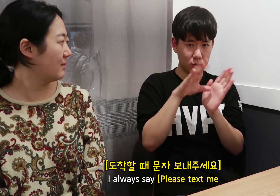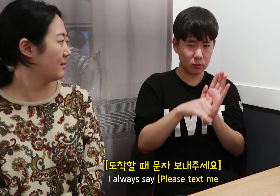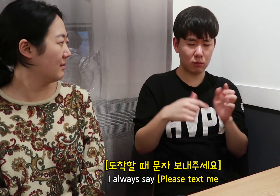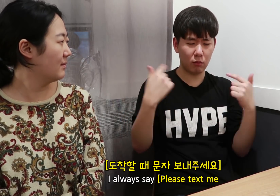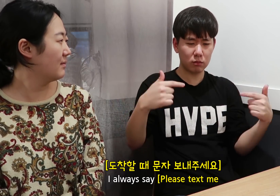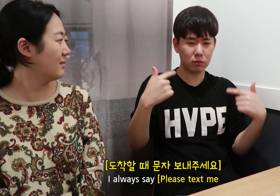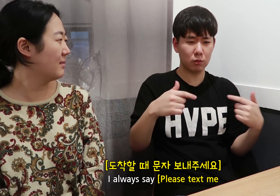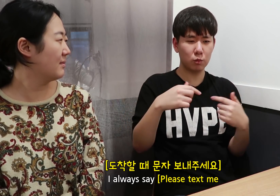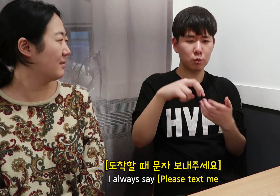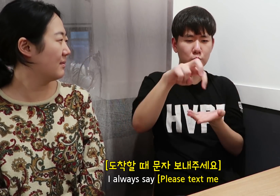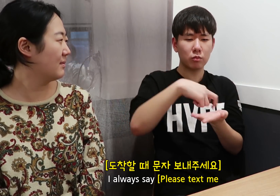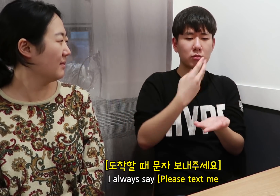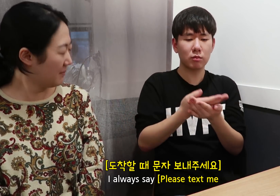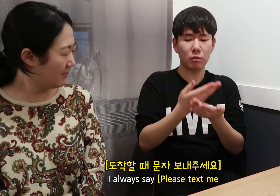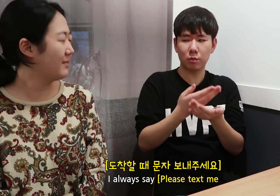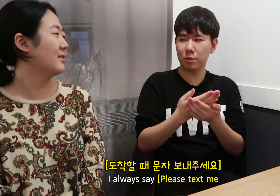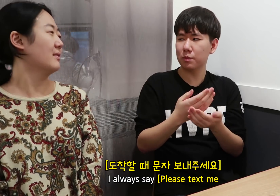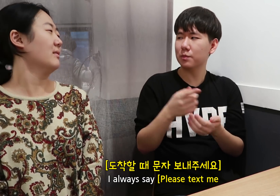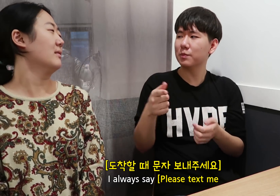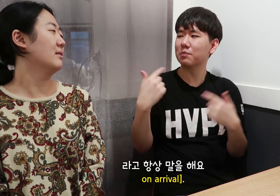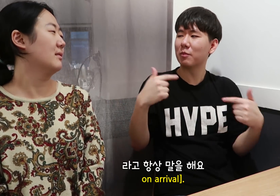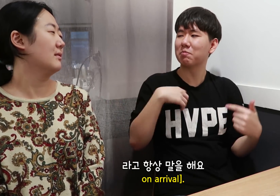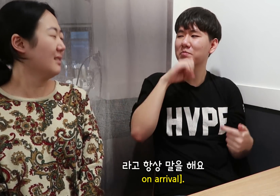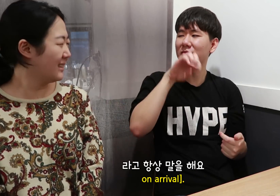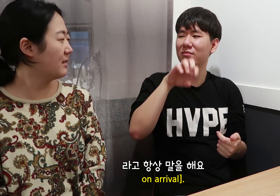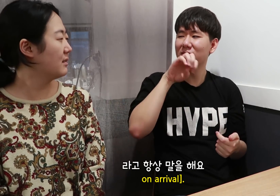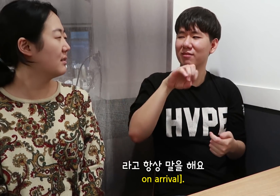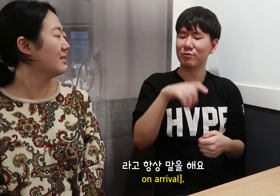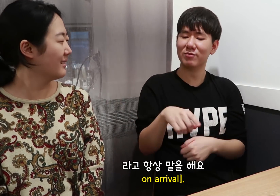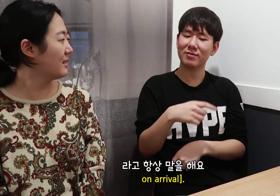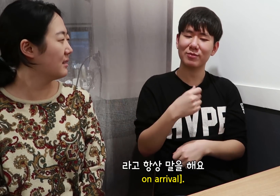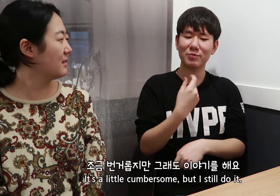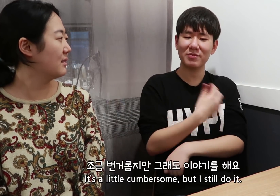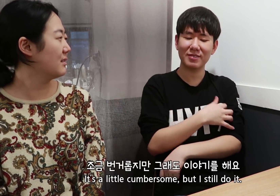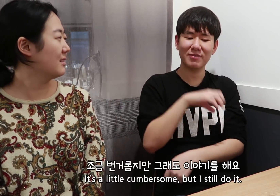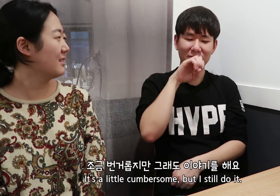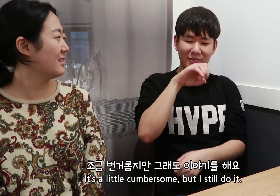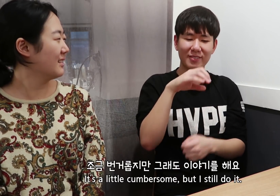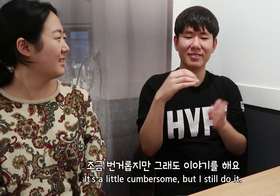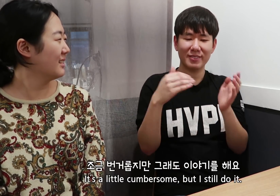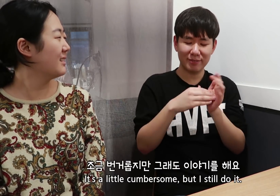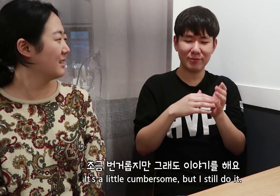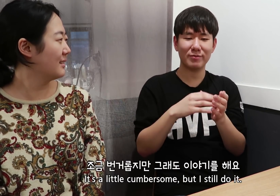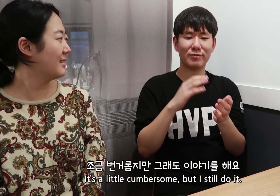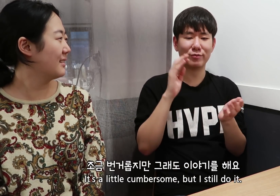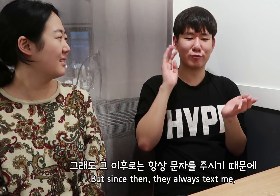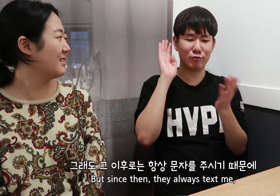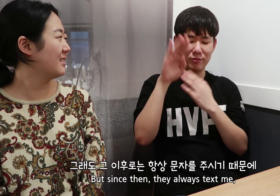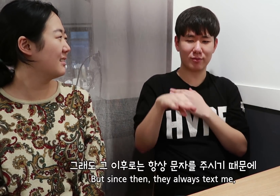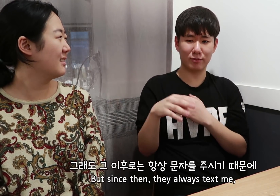[Please text me on arrival]. It’s a little cumbersome, but I still do it.